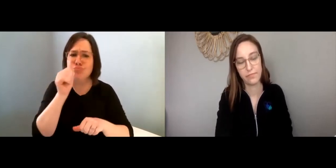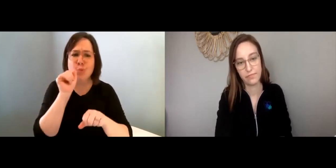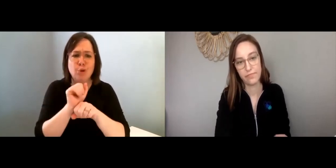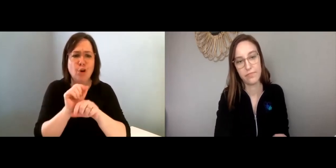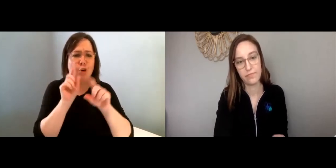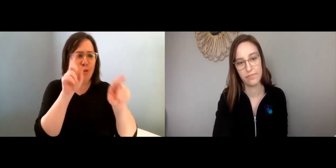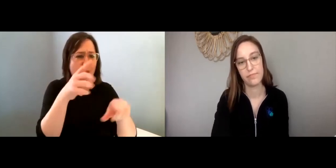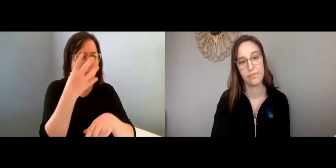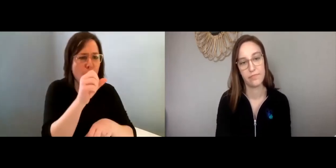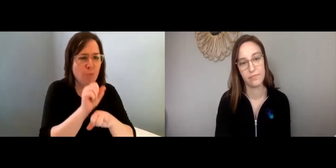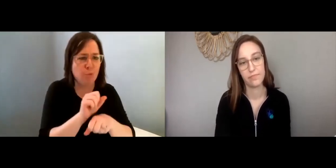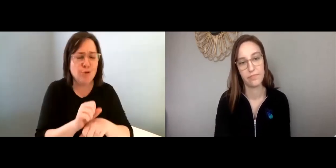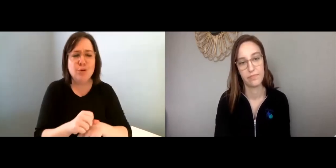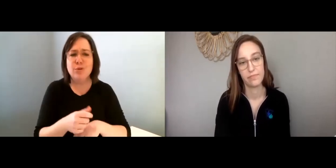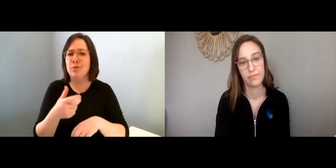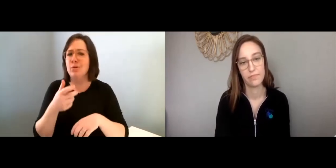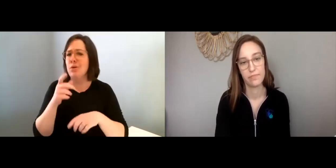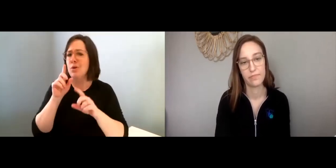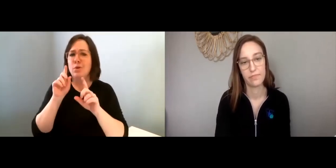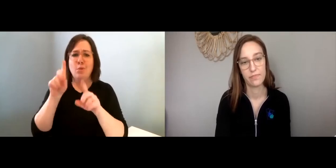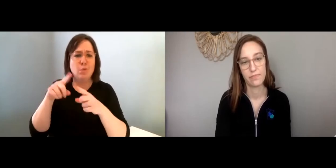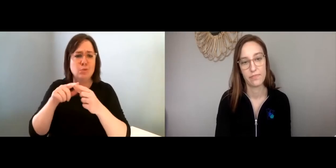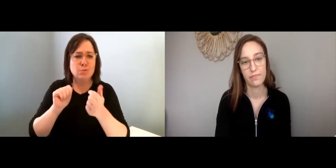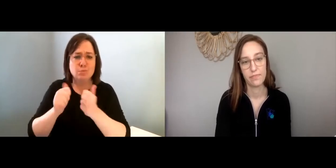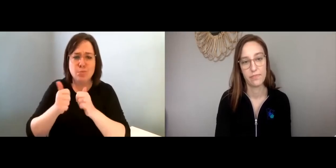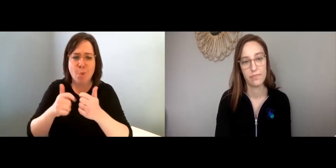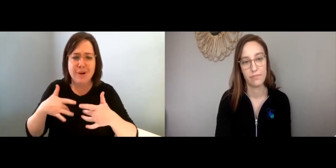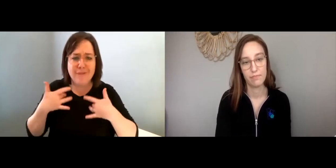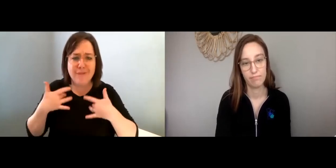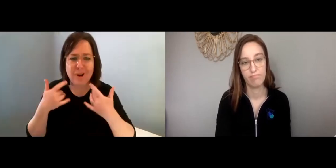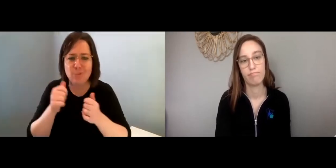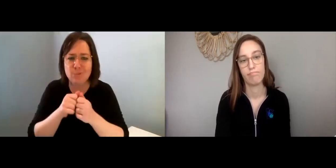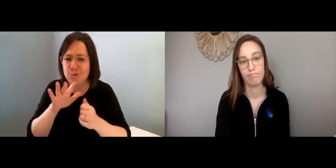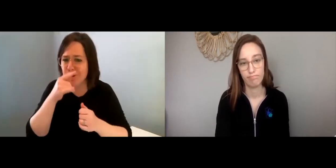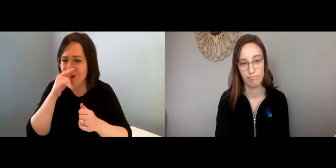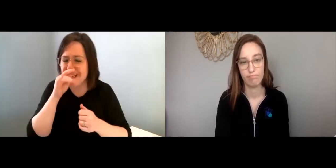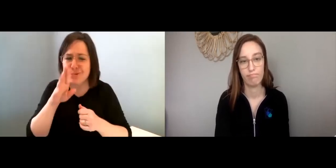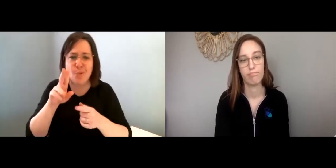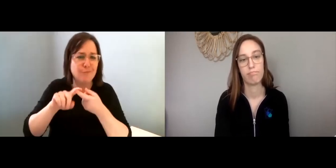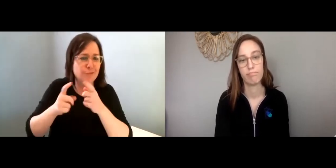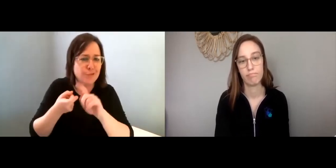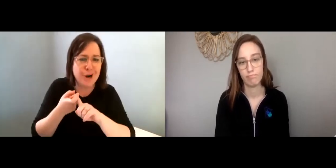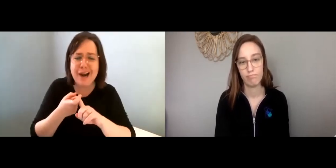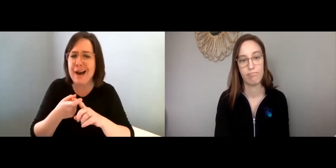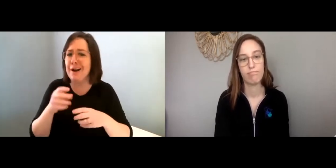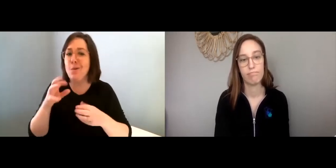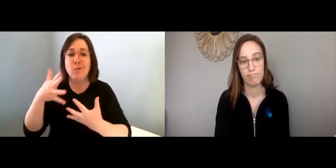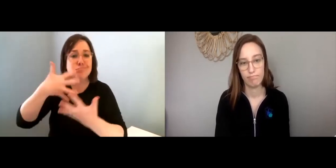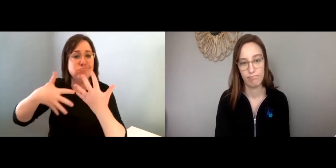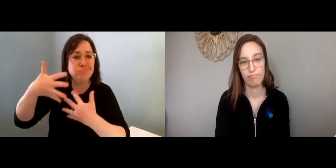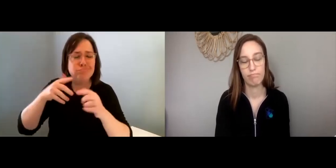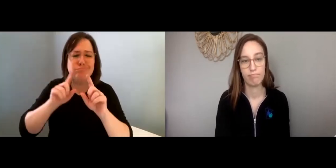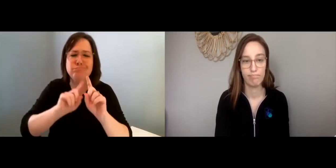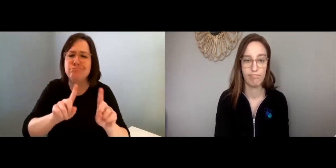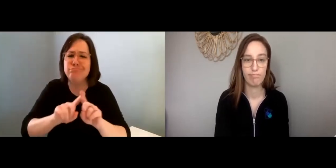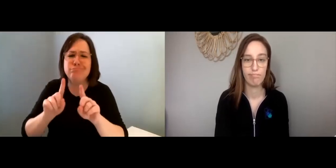things like being able to go to work everyday, or going to sporting events with your children,